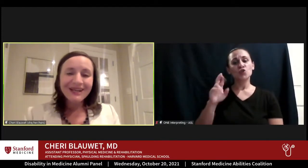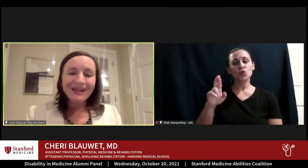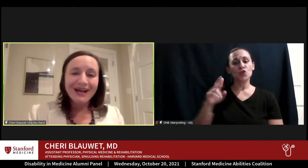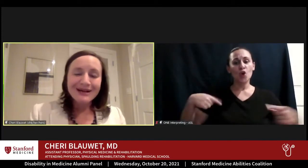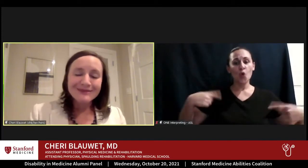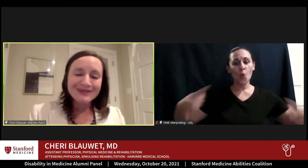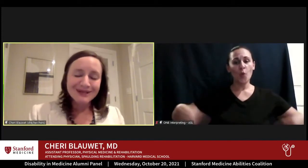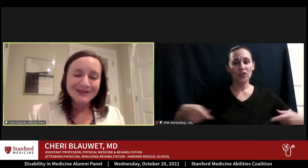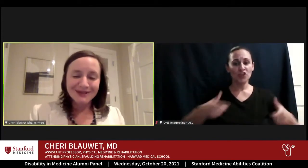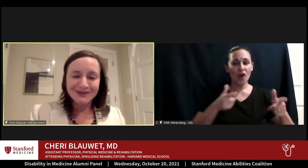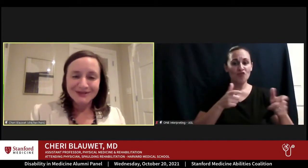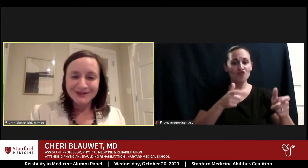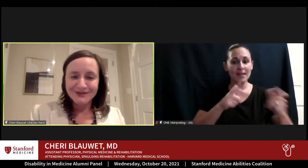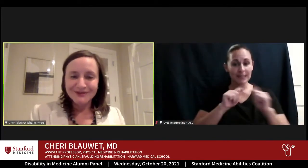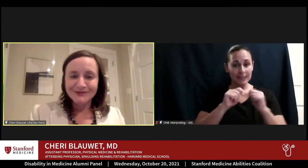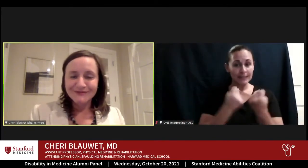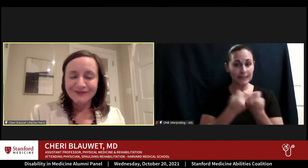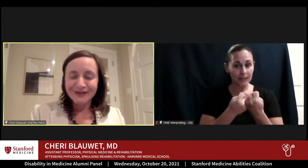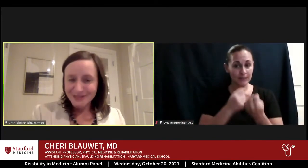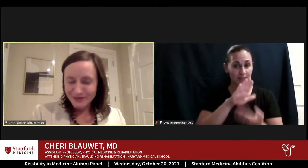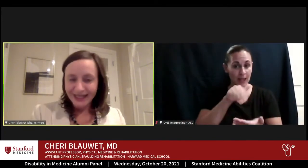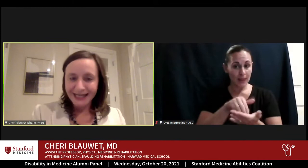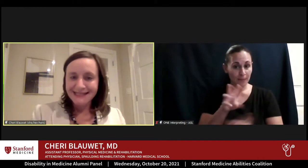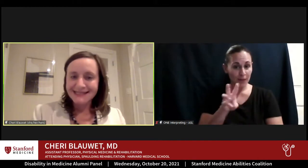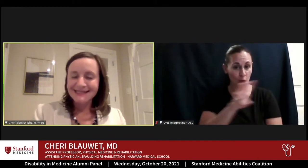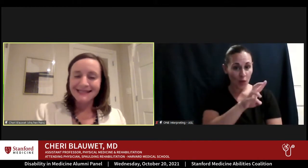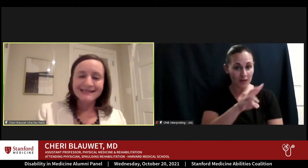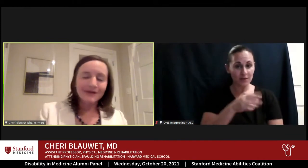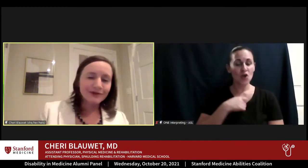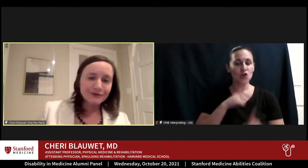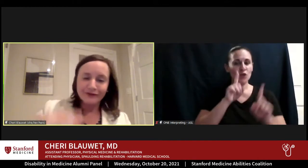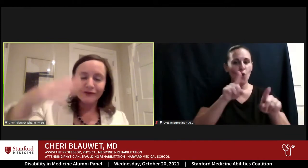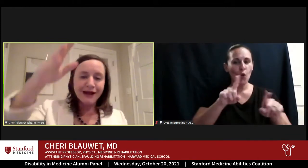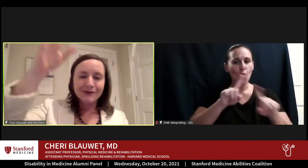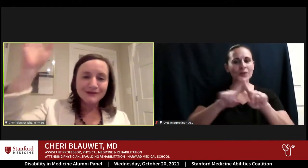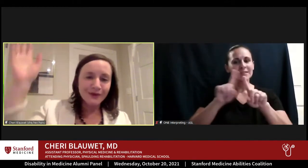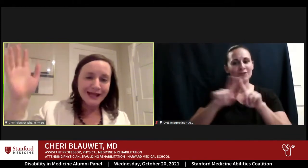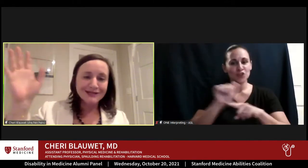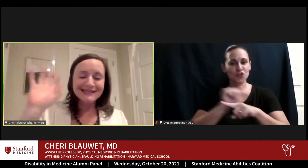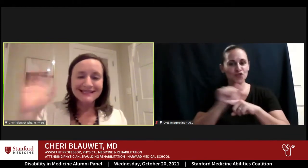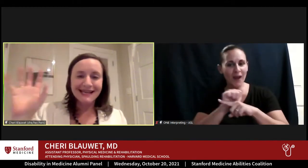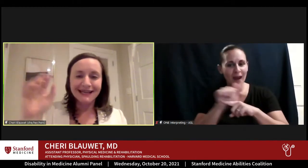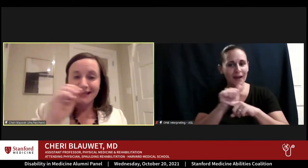And I started going to various trainings in cities that were 3 or 4 hours away, because that was